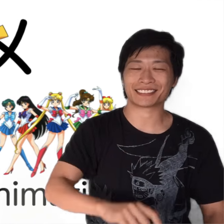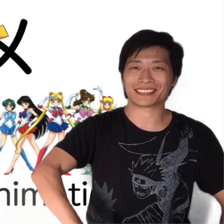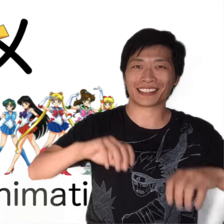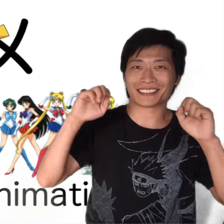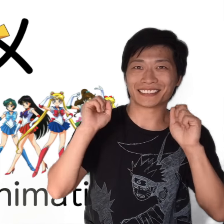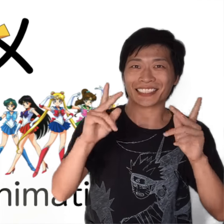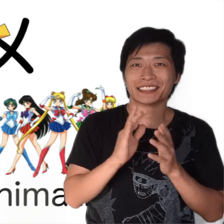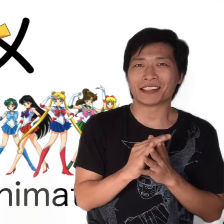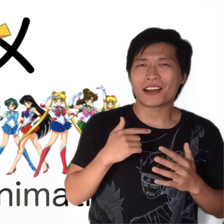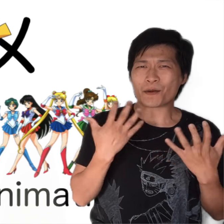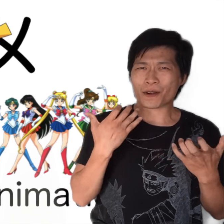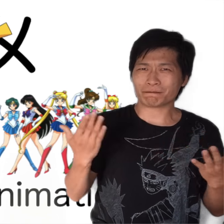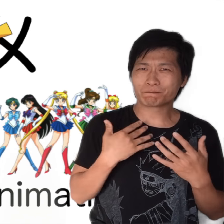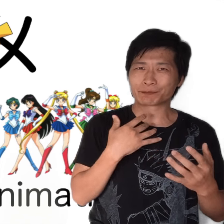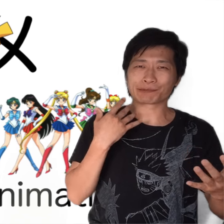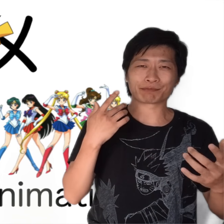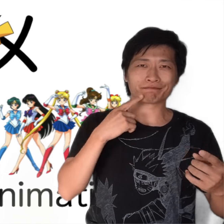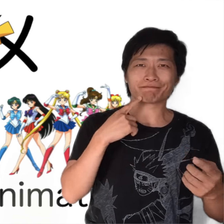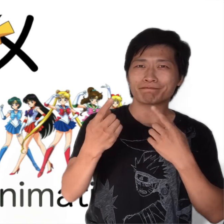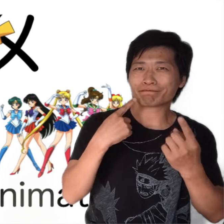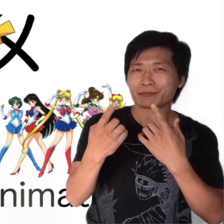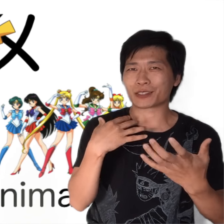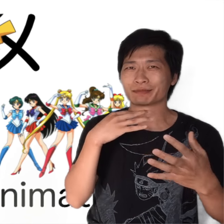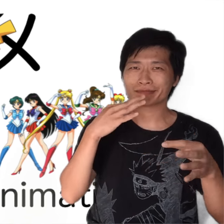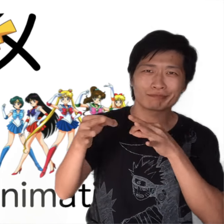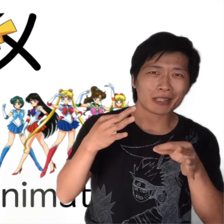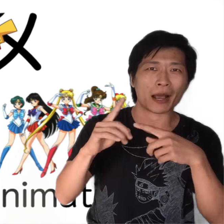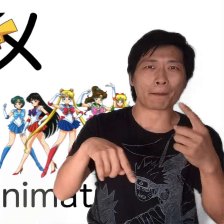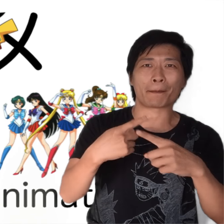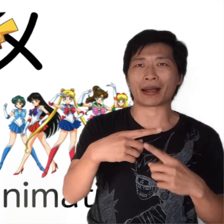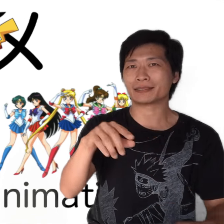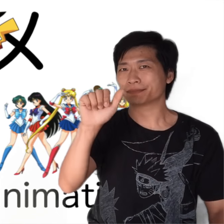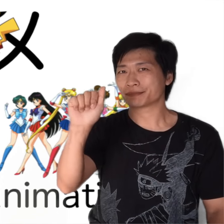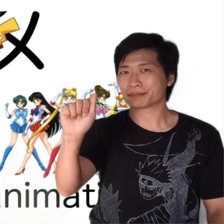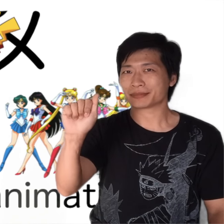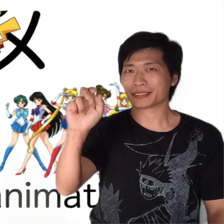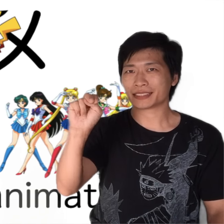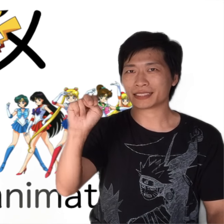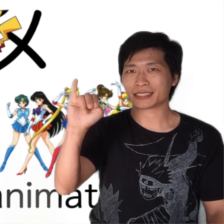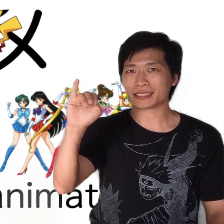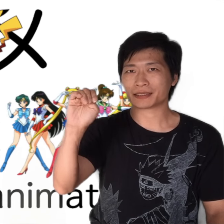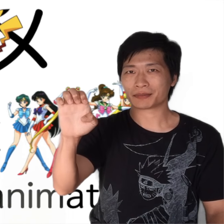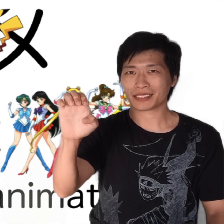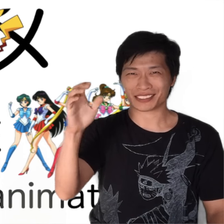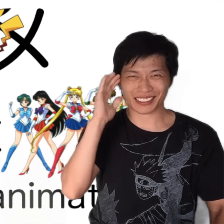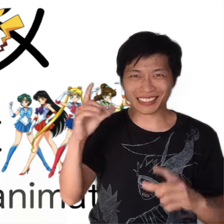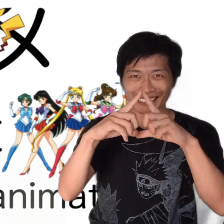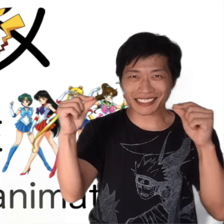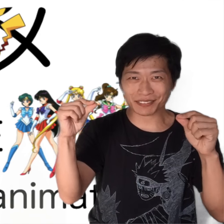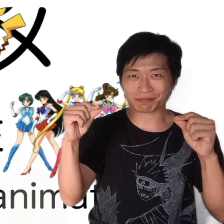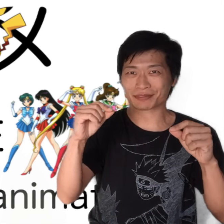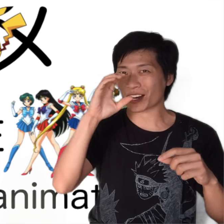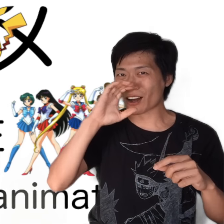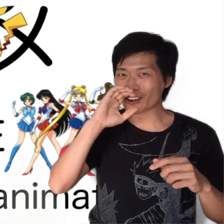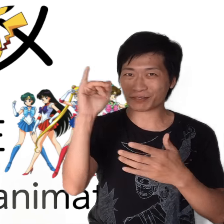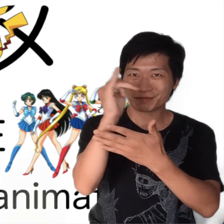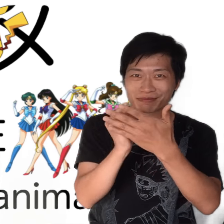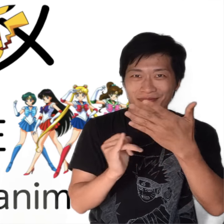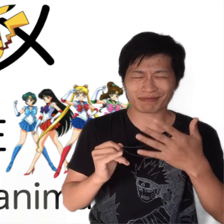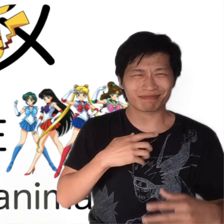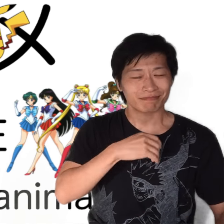I’d like to talk to you about ANIME. You know Japanese cartoon animations.